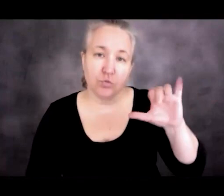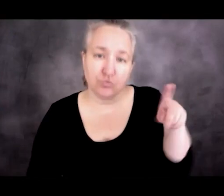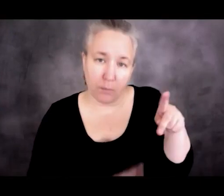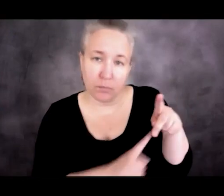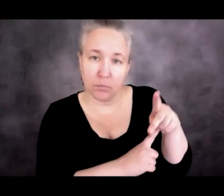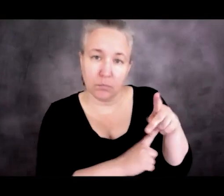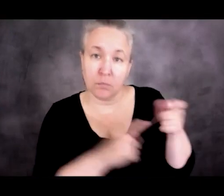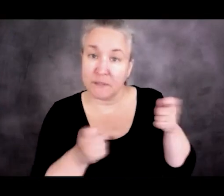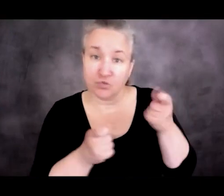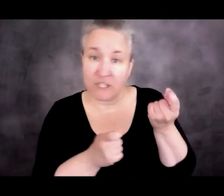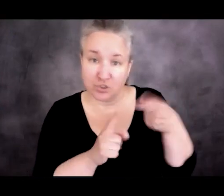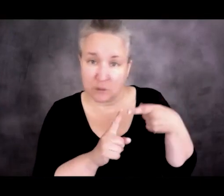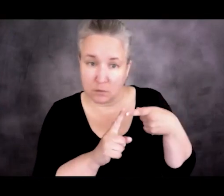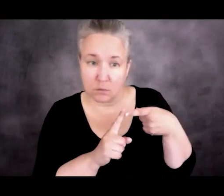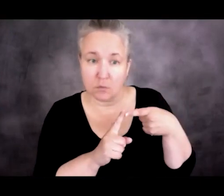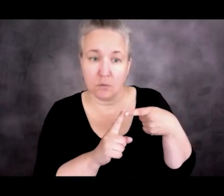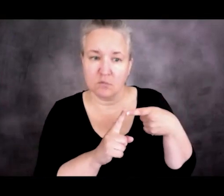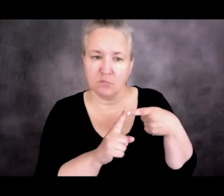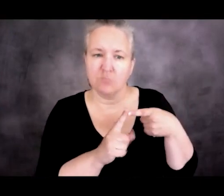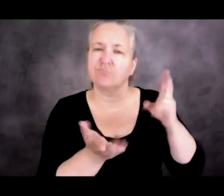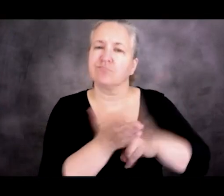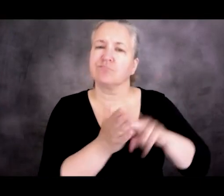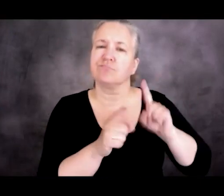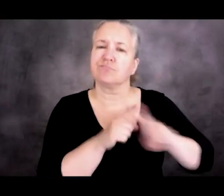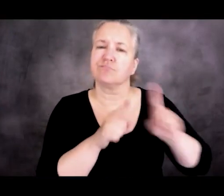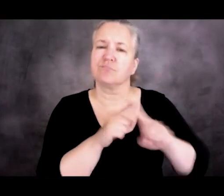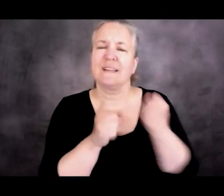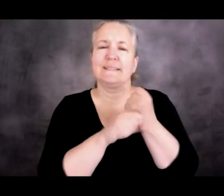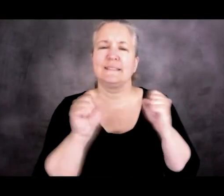was sign a series of safe third-country agreements,